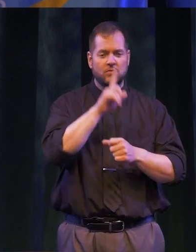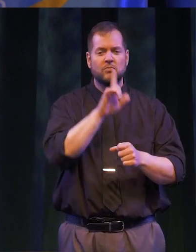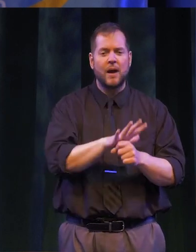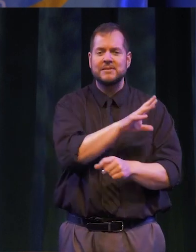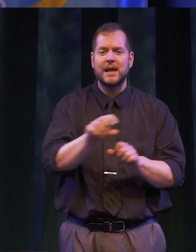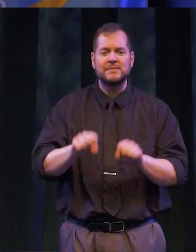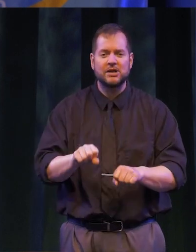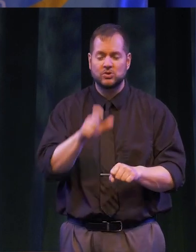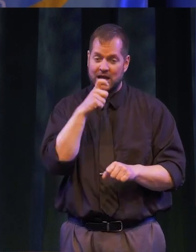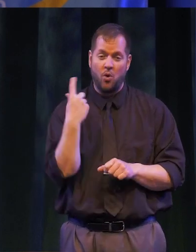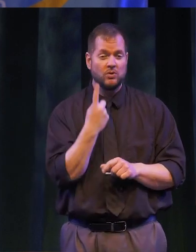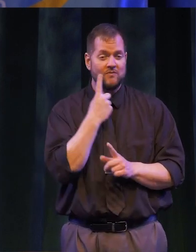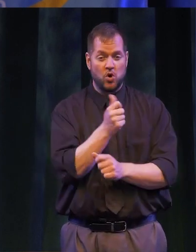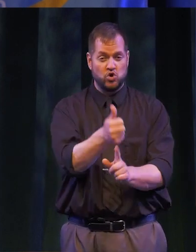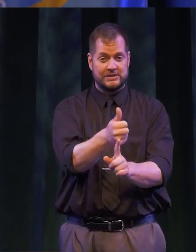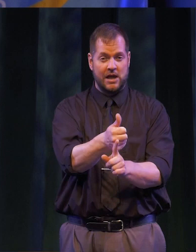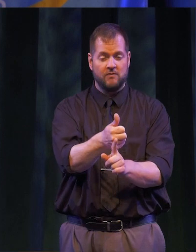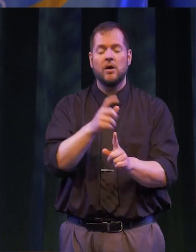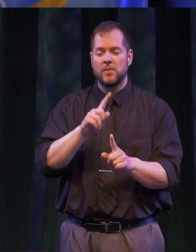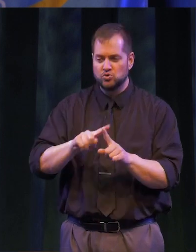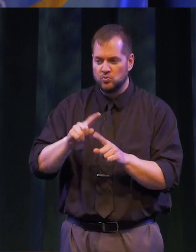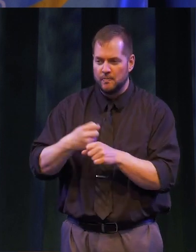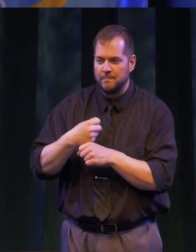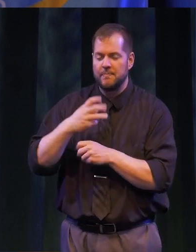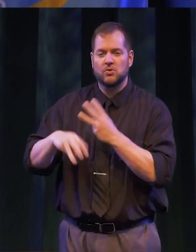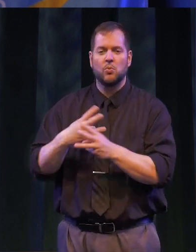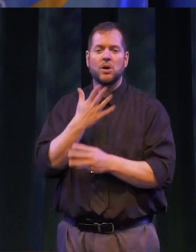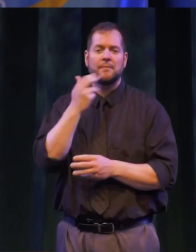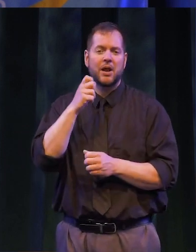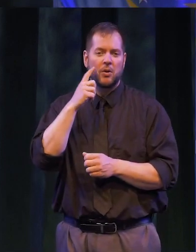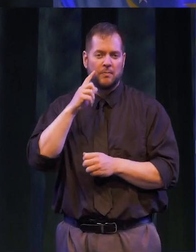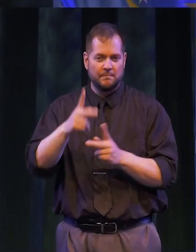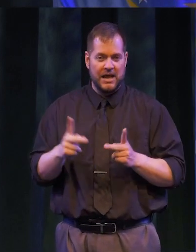NOT JUST FOR YOURSELVES, BUT TO MAKE THE WORLD A BETTER PLACE FOR ALL.